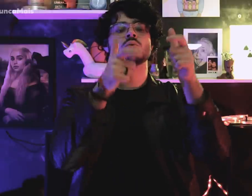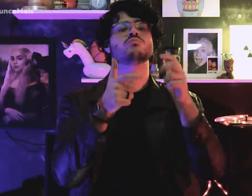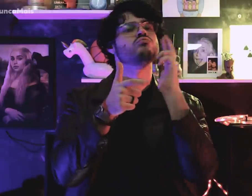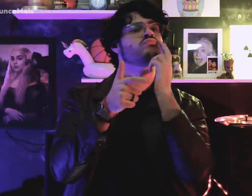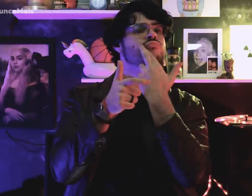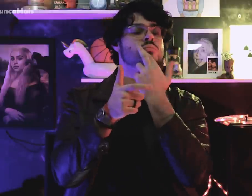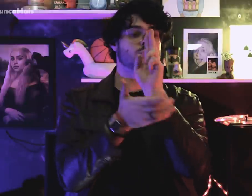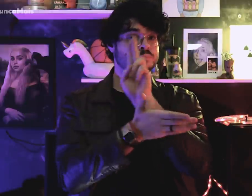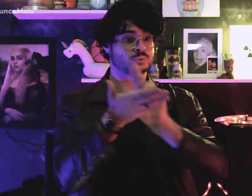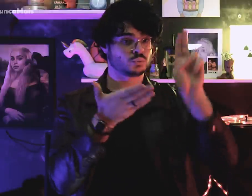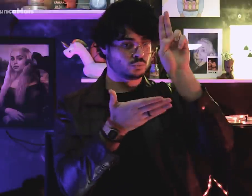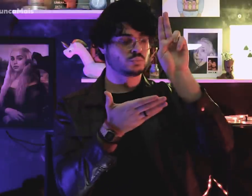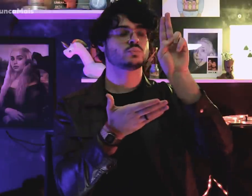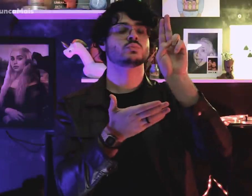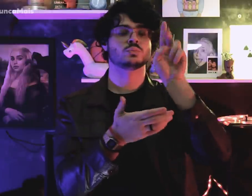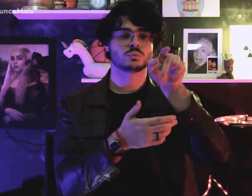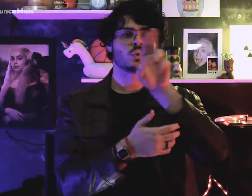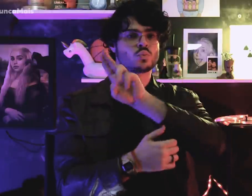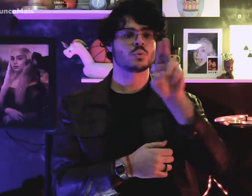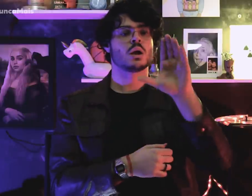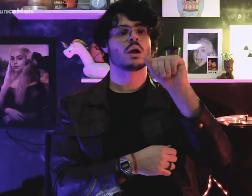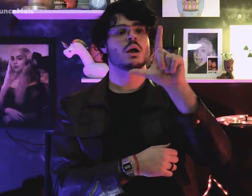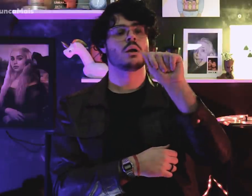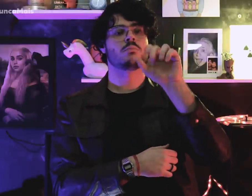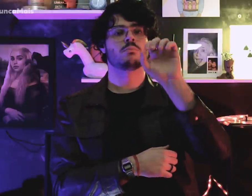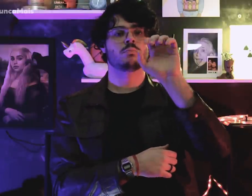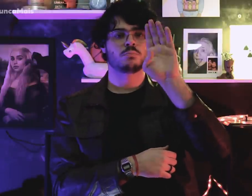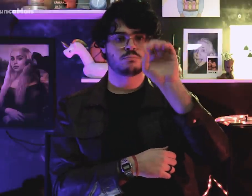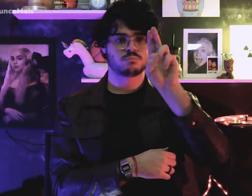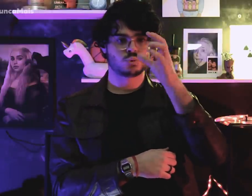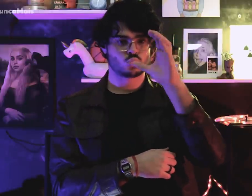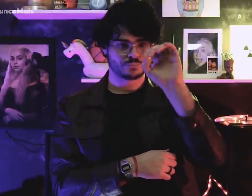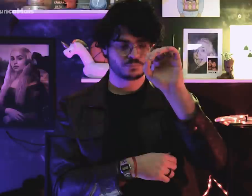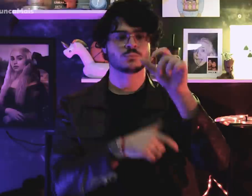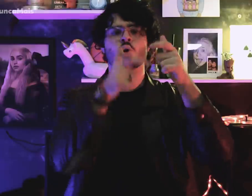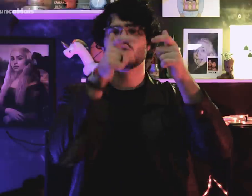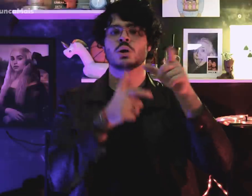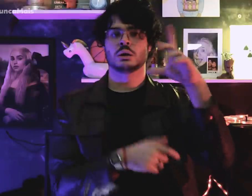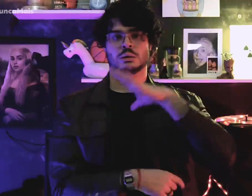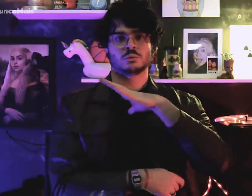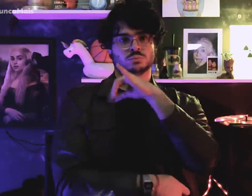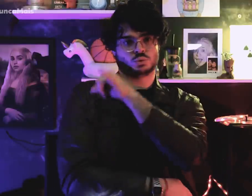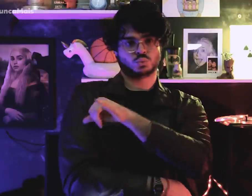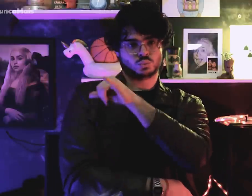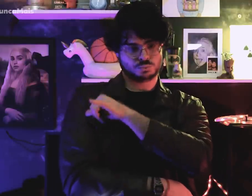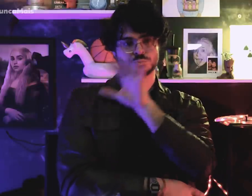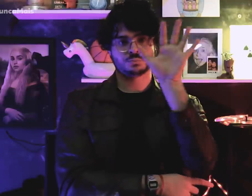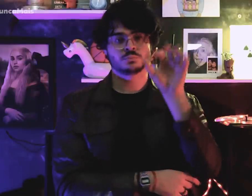Calabouço, the university restaurant, in the center of Rio de Janeiro,